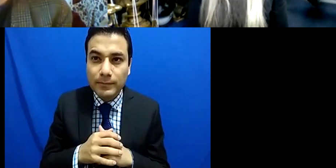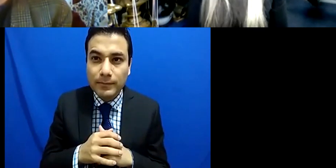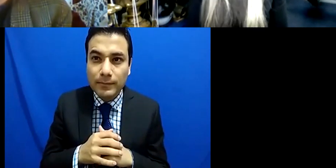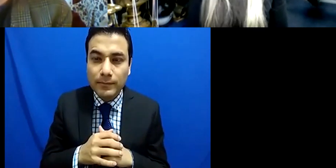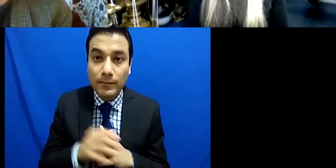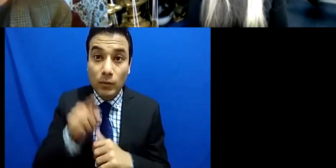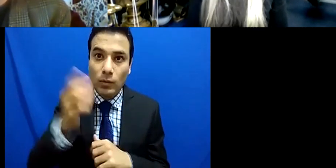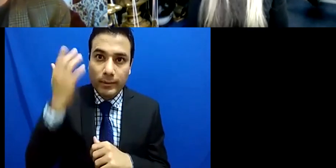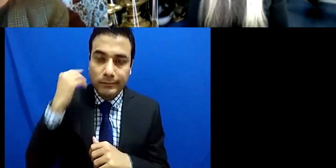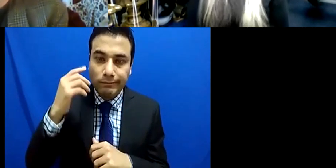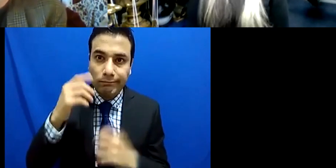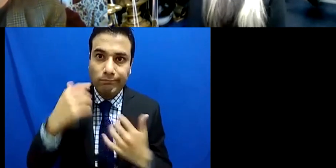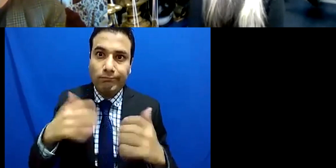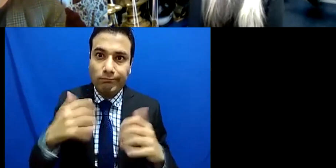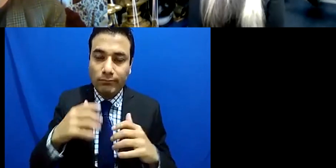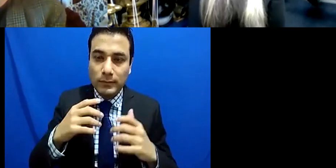receive. Yes it's interesting because when you think of even the word institution